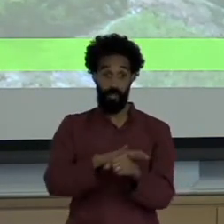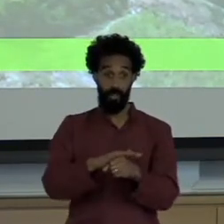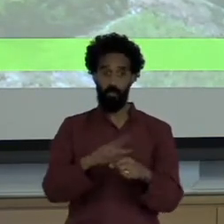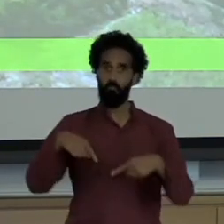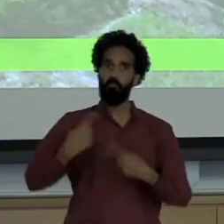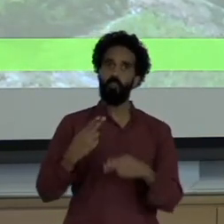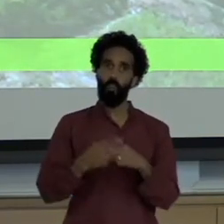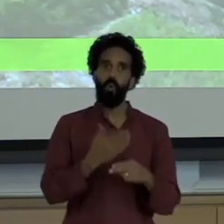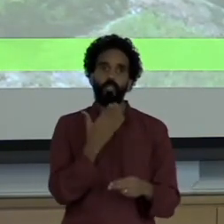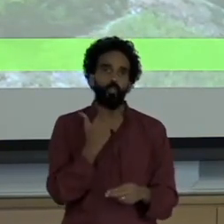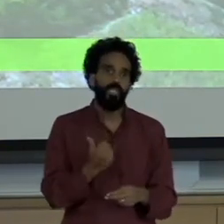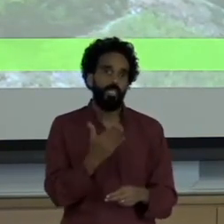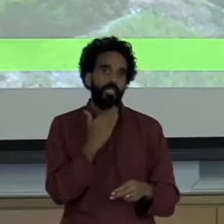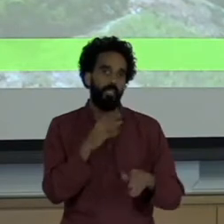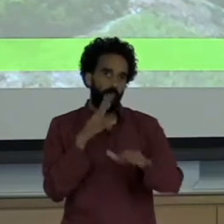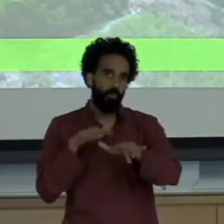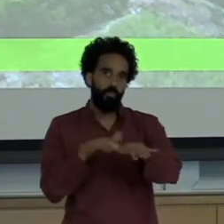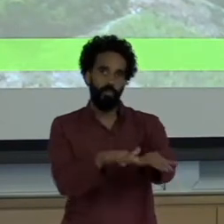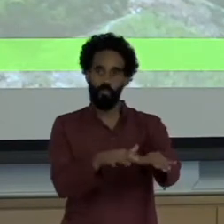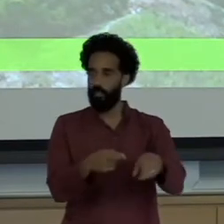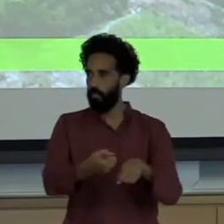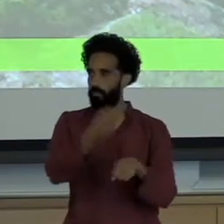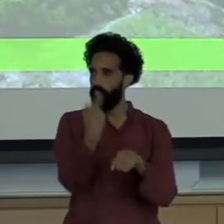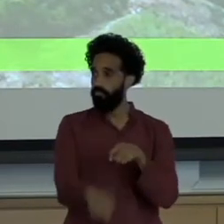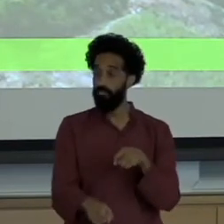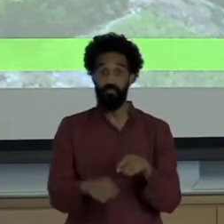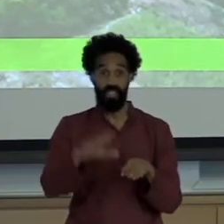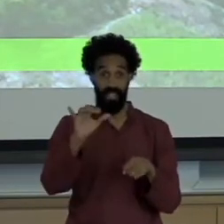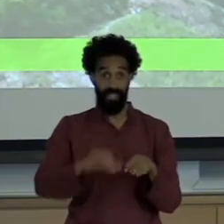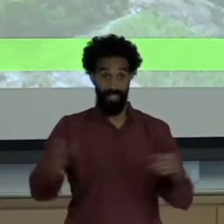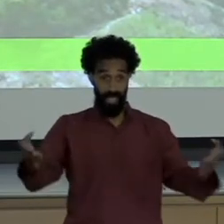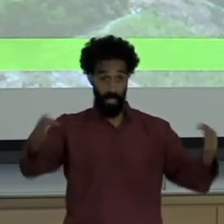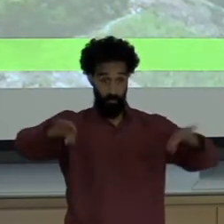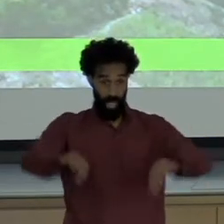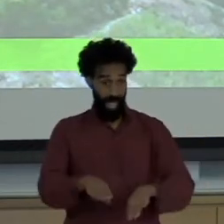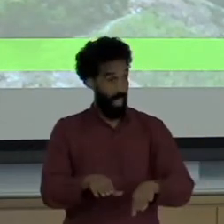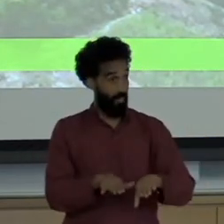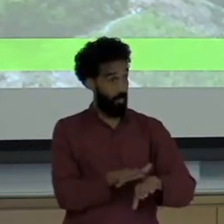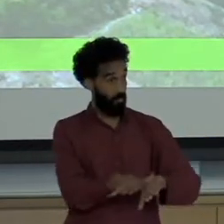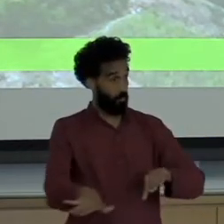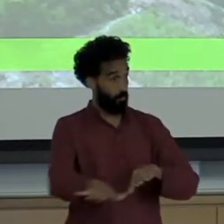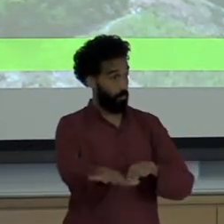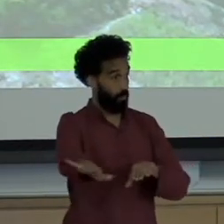The Dose River Basin got completely covered in toxic sludge